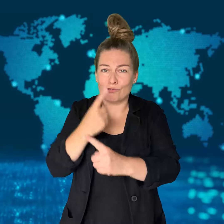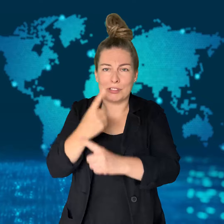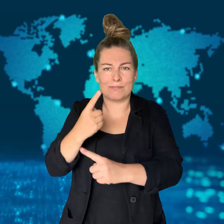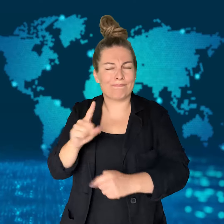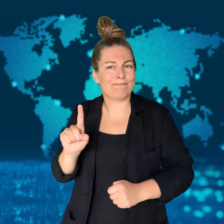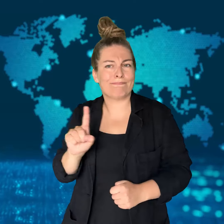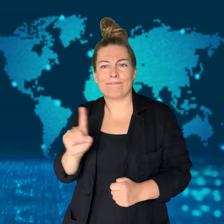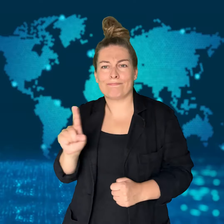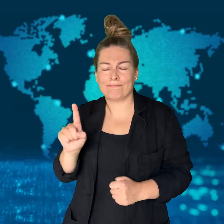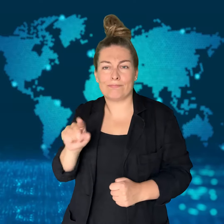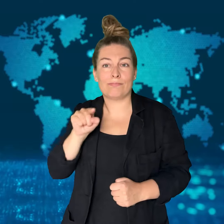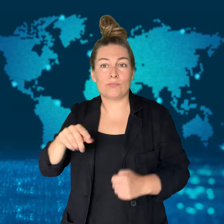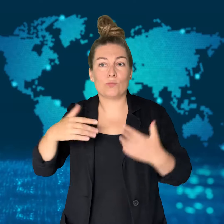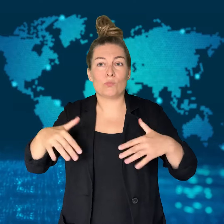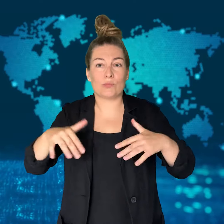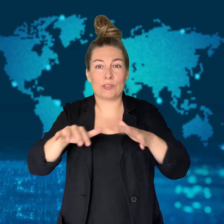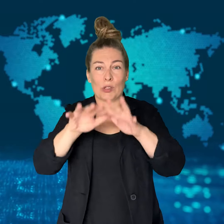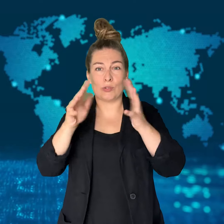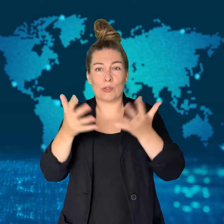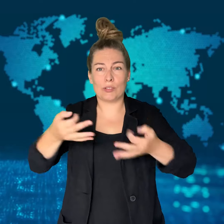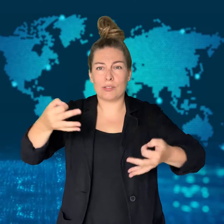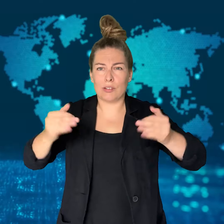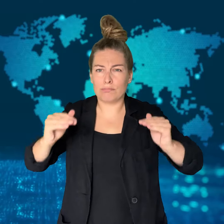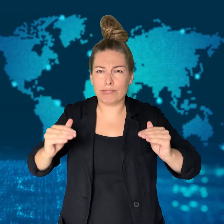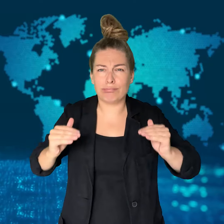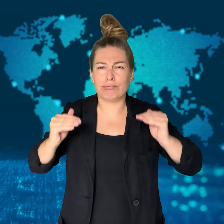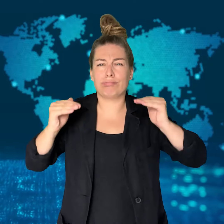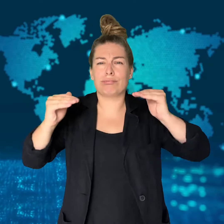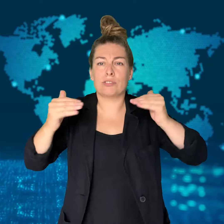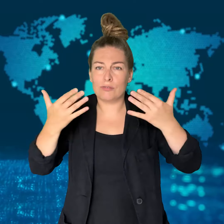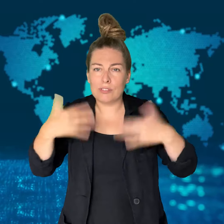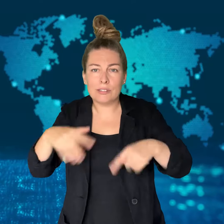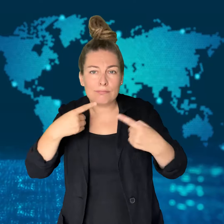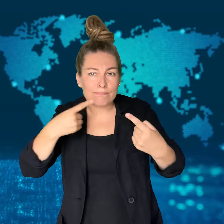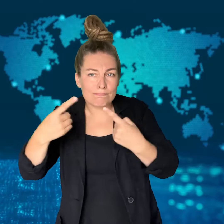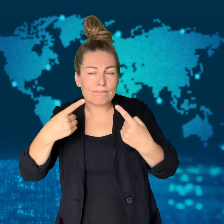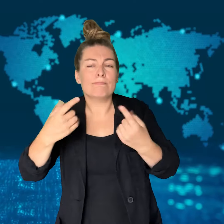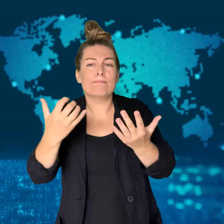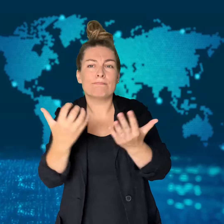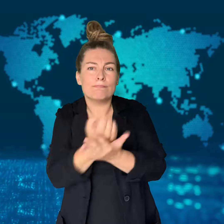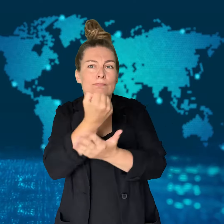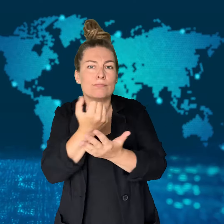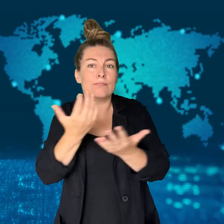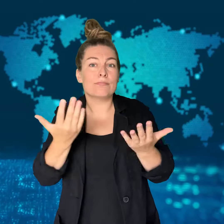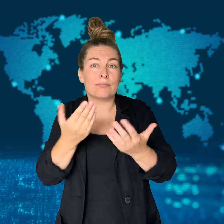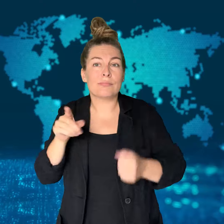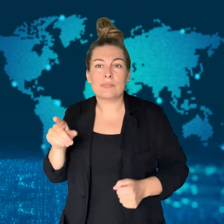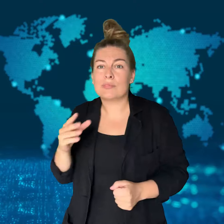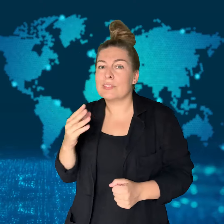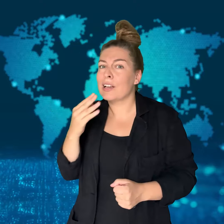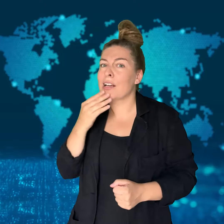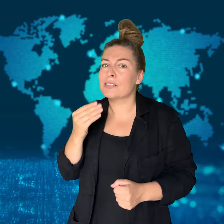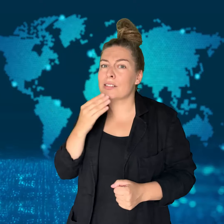The International Court of Justice (ICJ) also recently ruled that